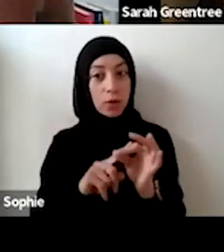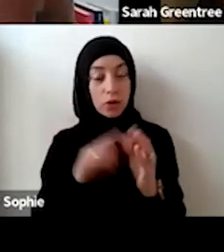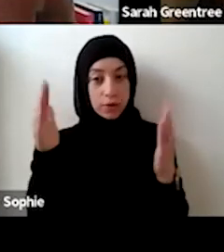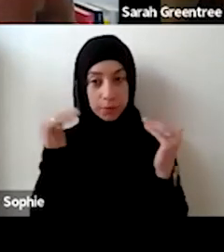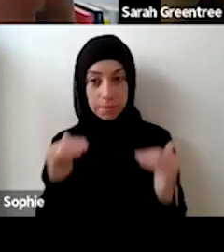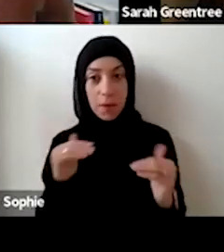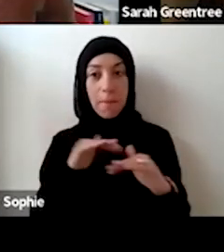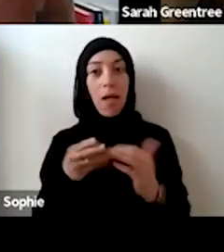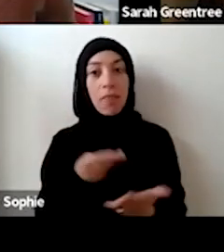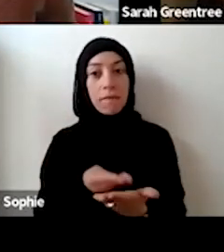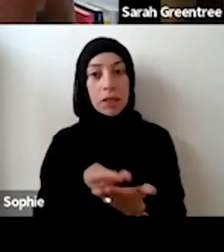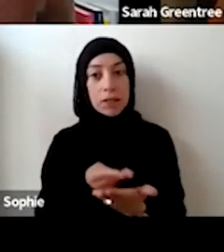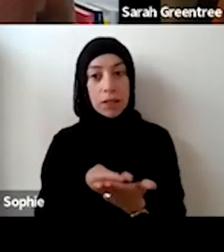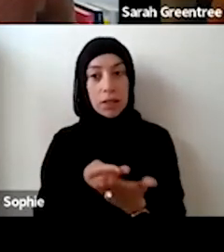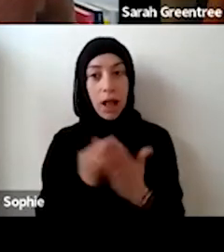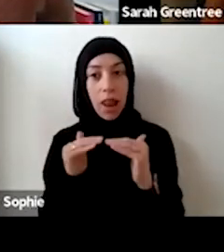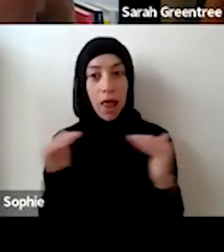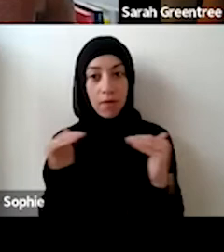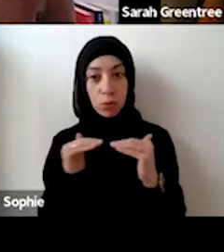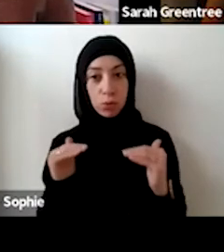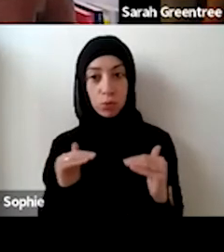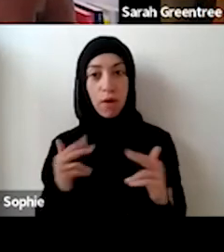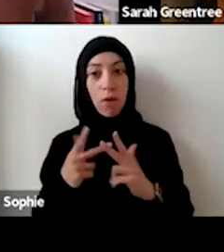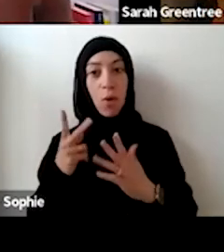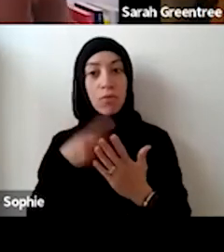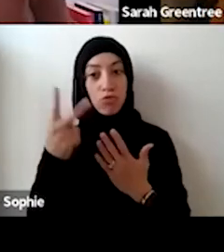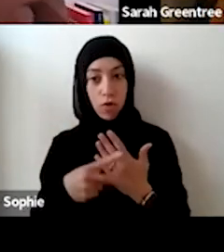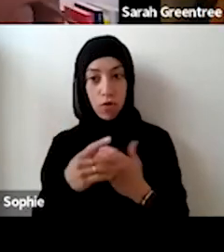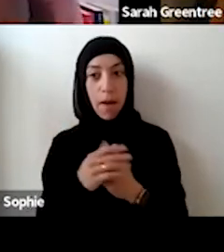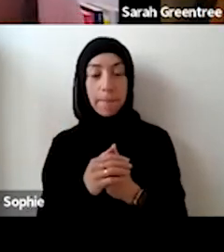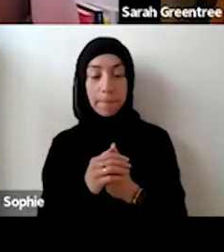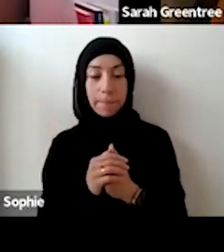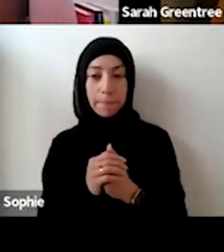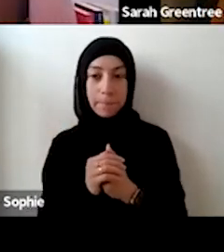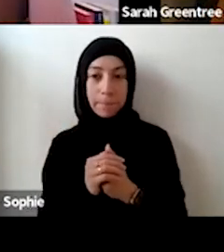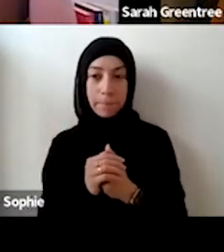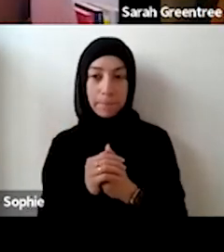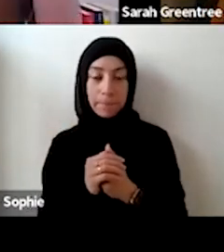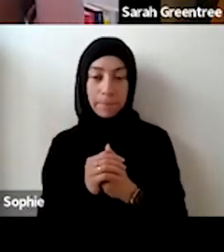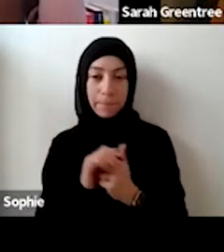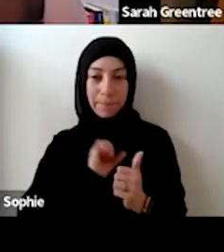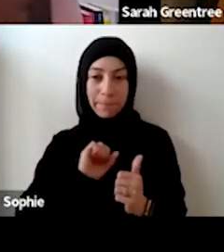It's just around the the the funding levels for the program in its entirety. with its entirety. At this stage of the game, the funding levels will compare to the 2020, 2021 to 2024 funding cycle. So,